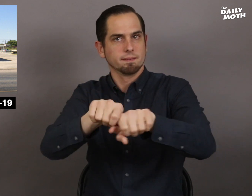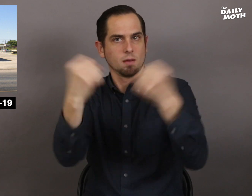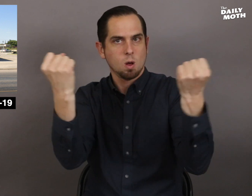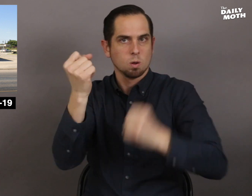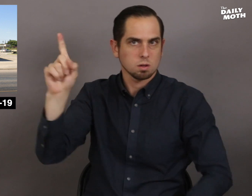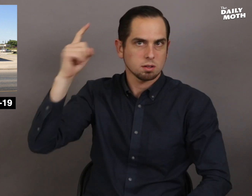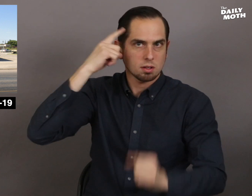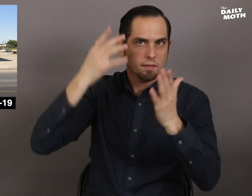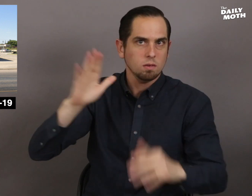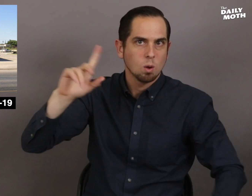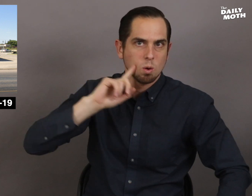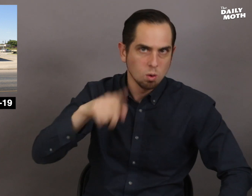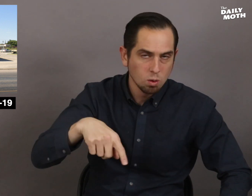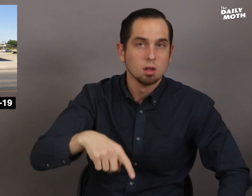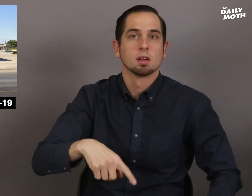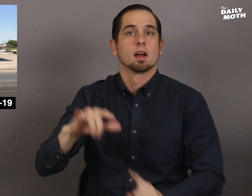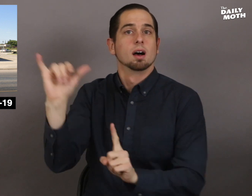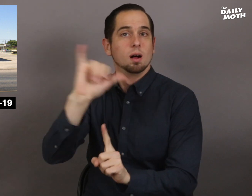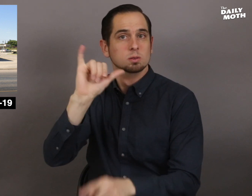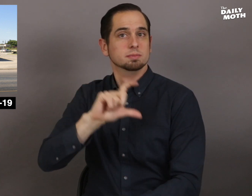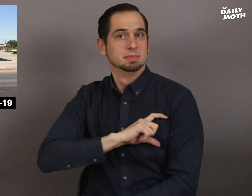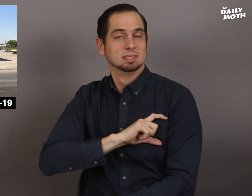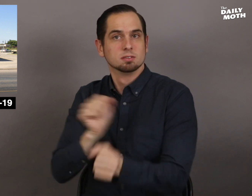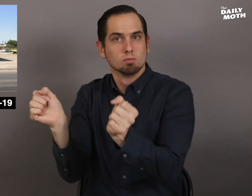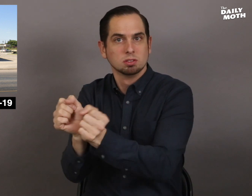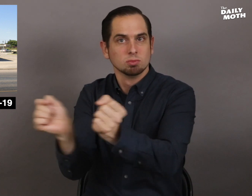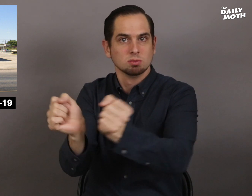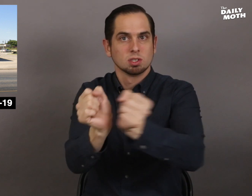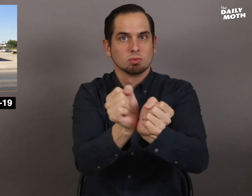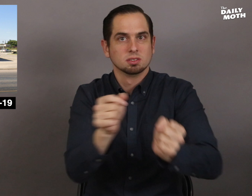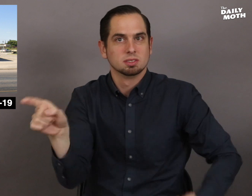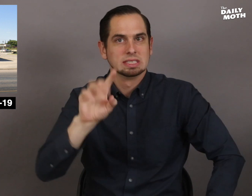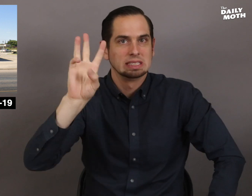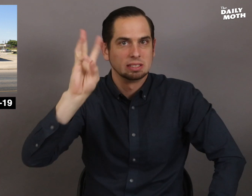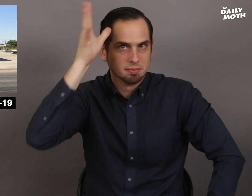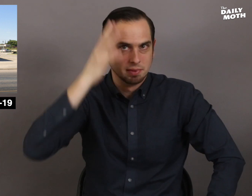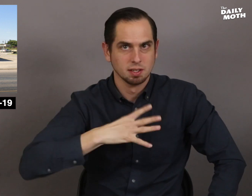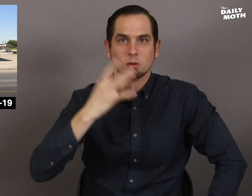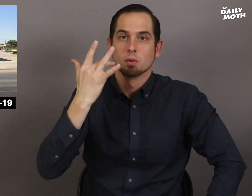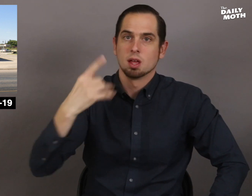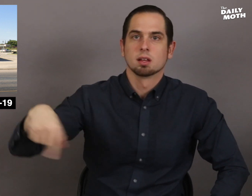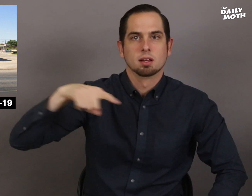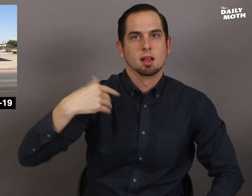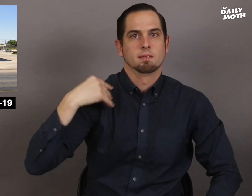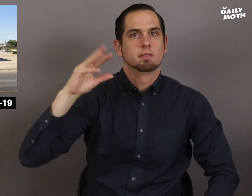for violating the governor's orders and arrested the six men